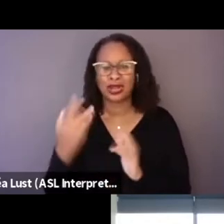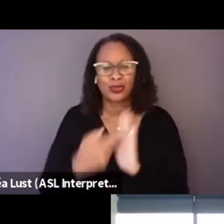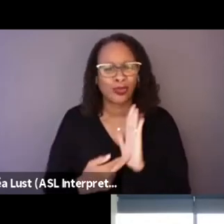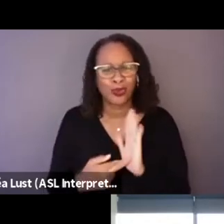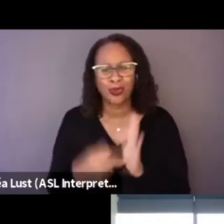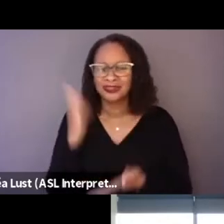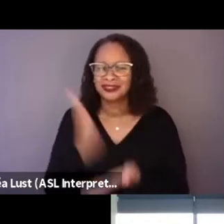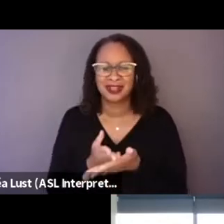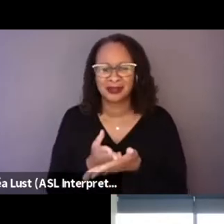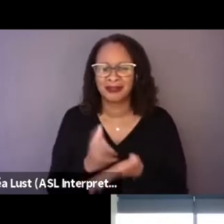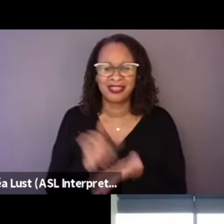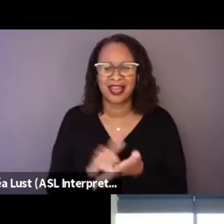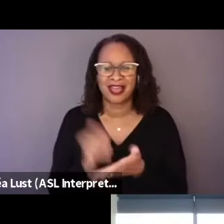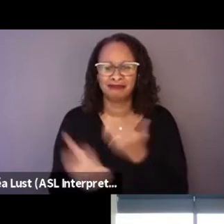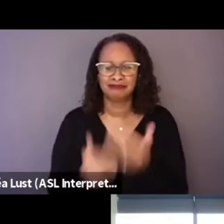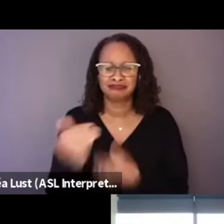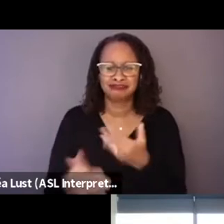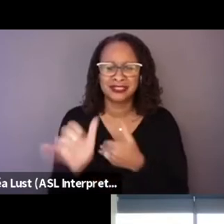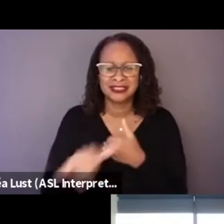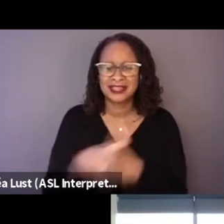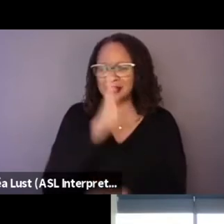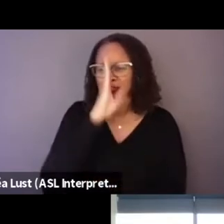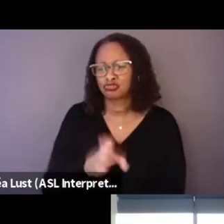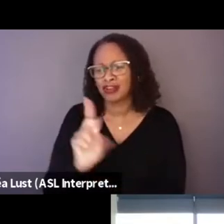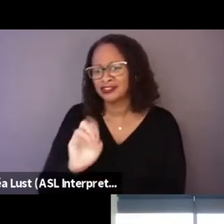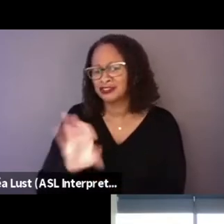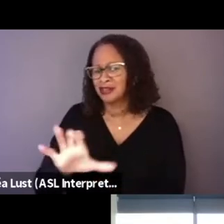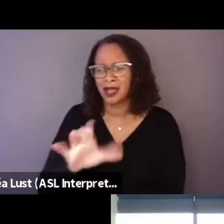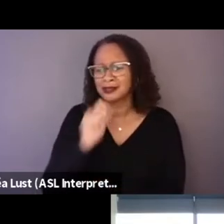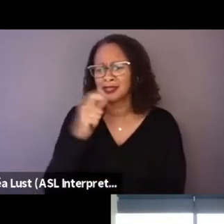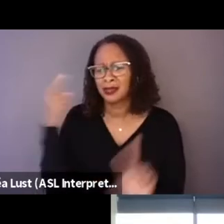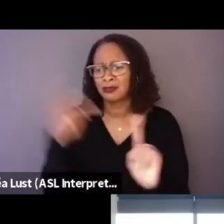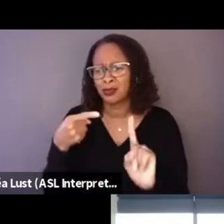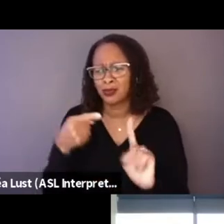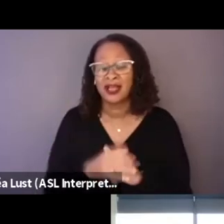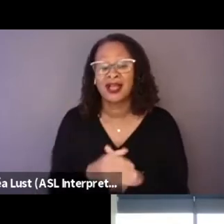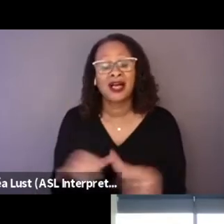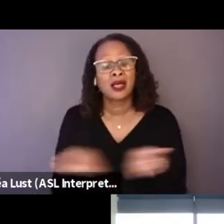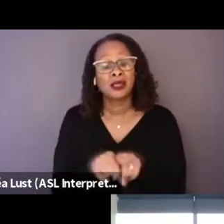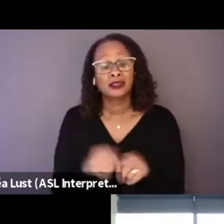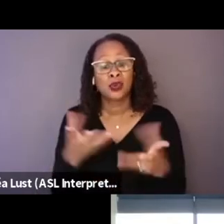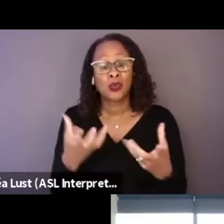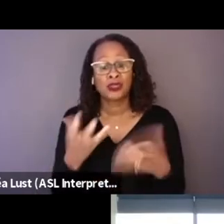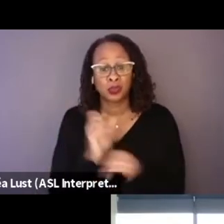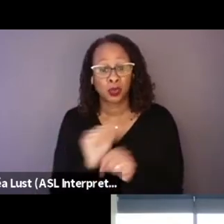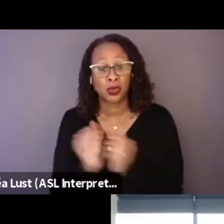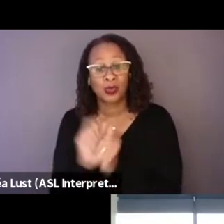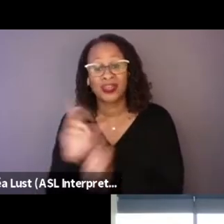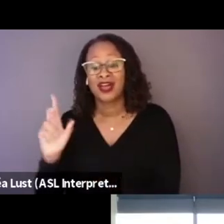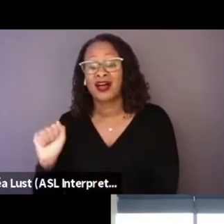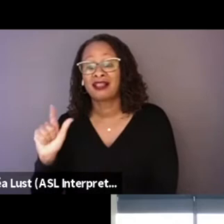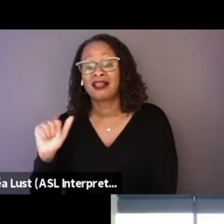to make a straightforward documentary. That's why, also, we wanted to work with Alonso. It wasn't like if we reached out to Alonso,